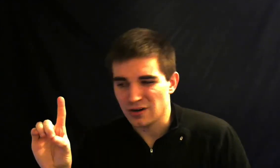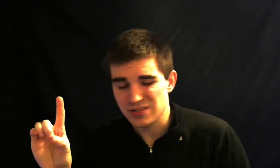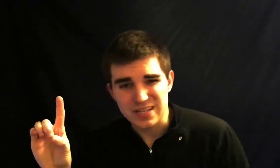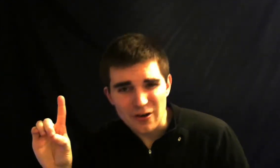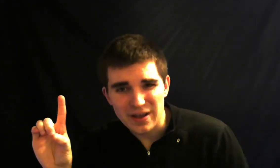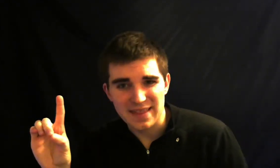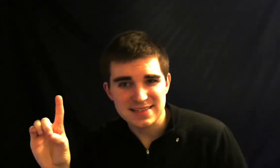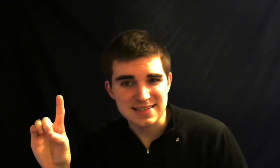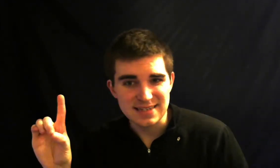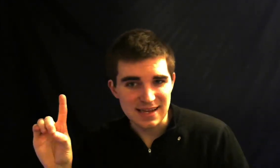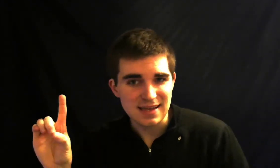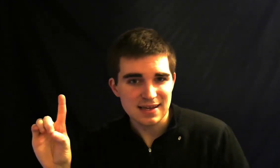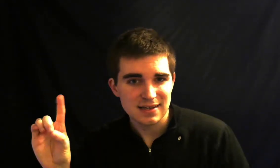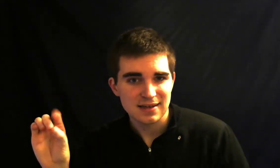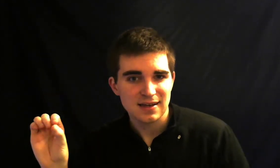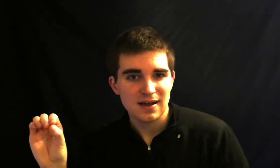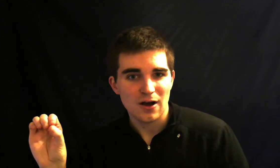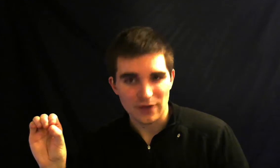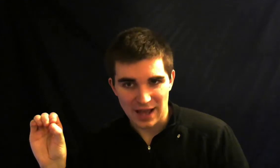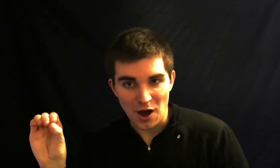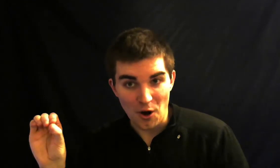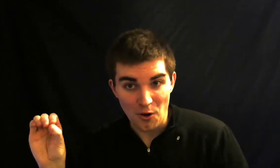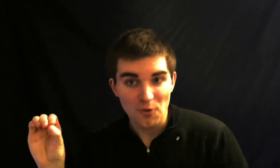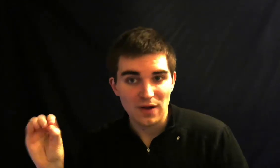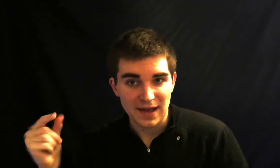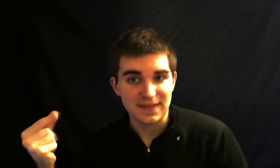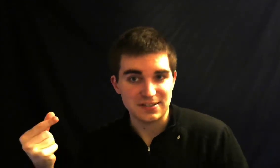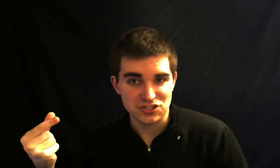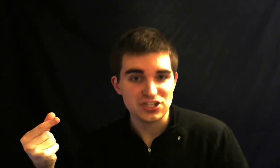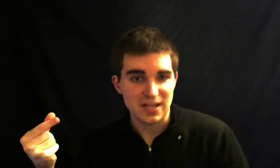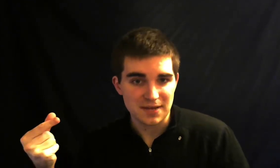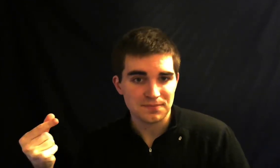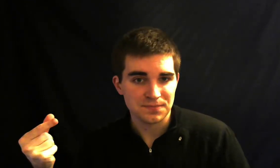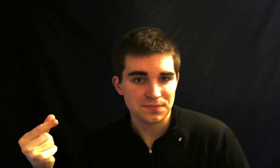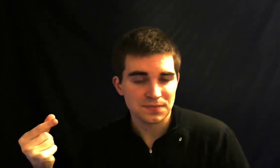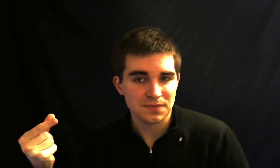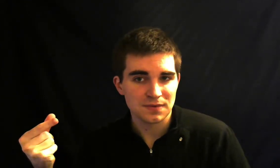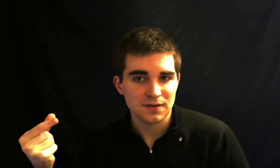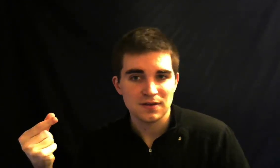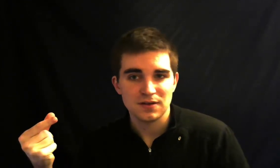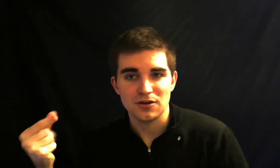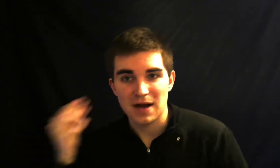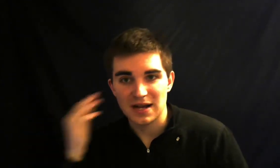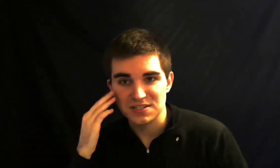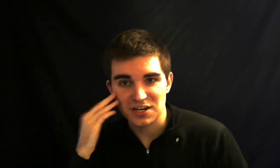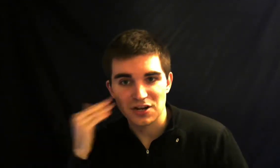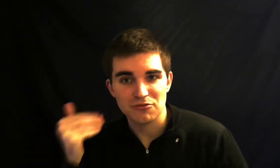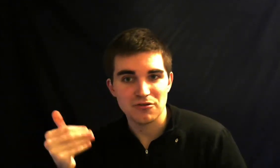see okay that's a d okay o and then G your mind is going to go through those